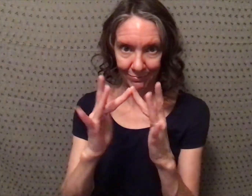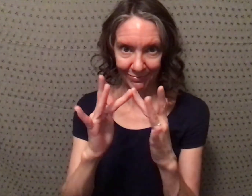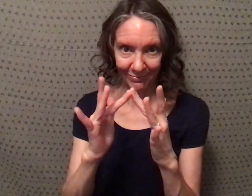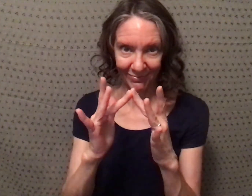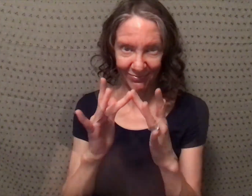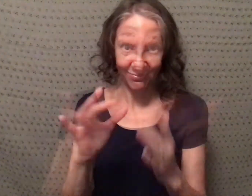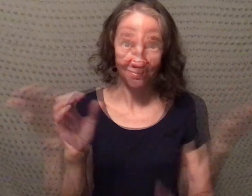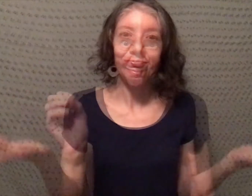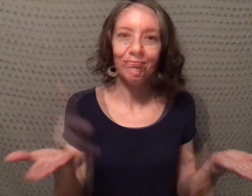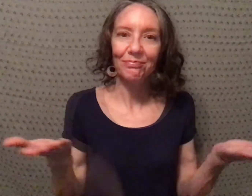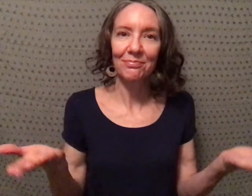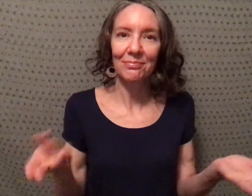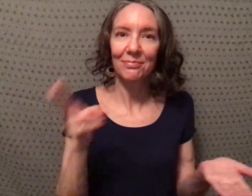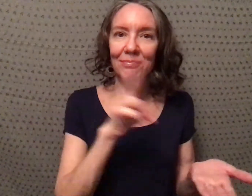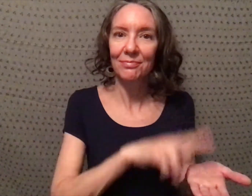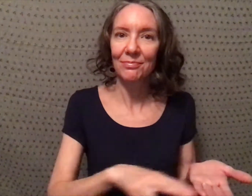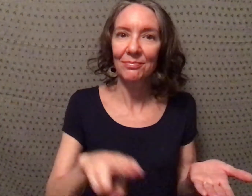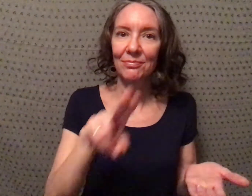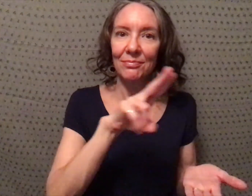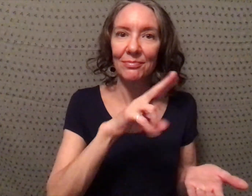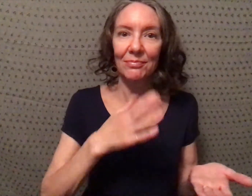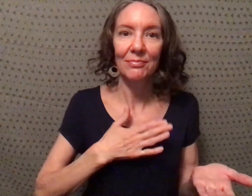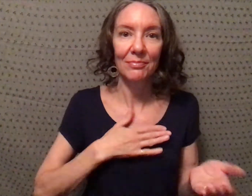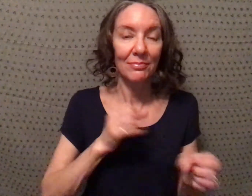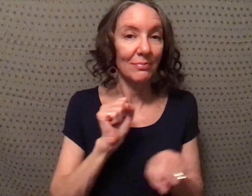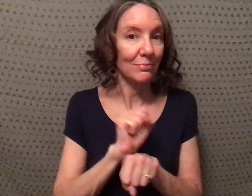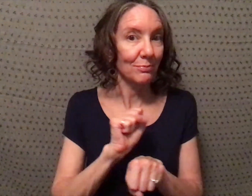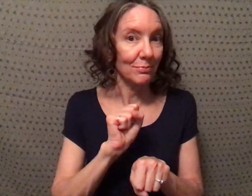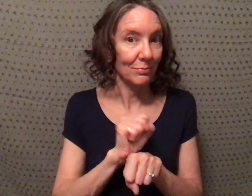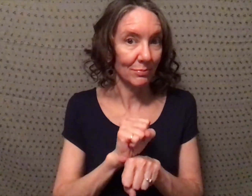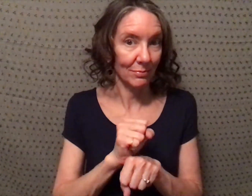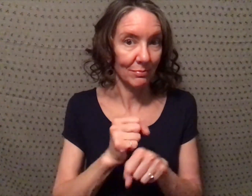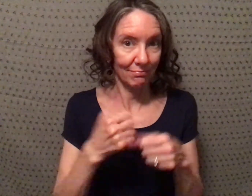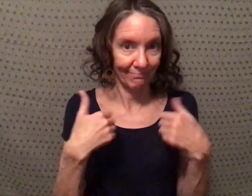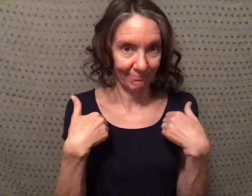course. Here at the university my job